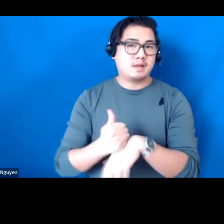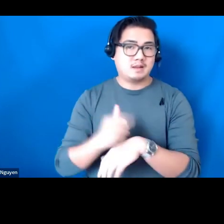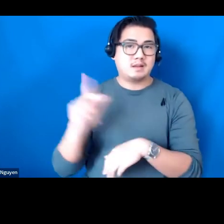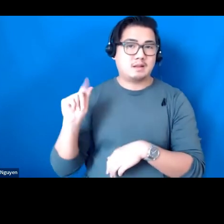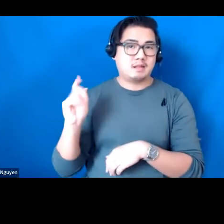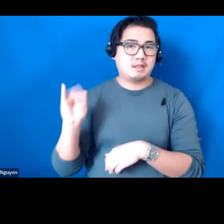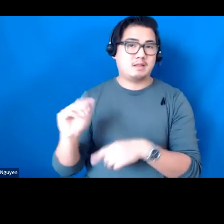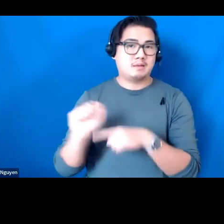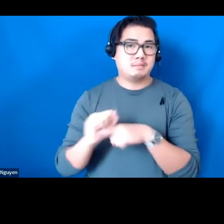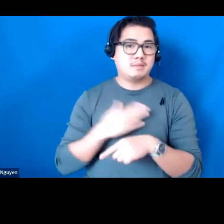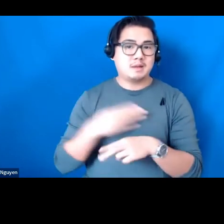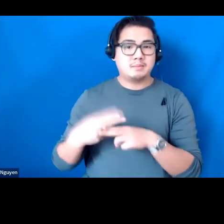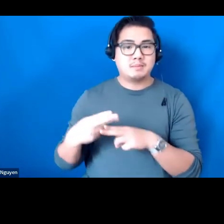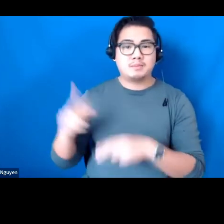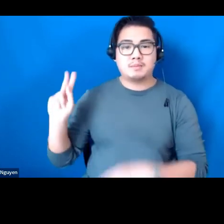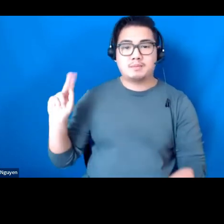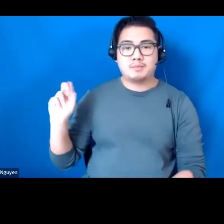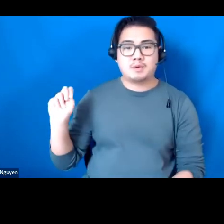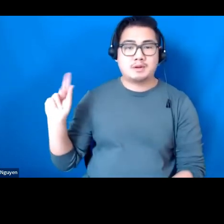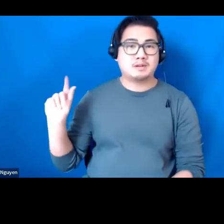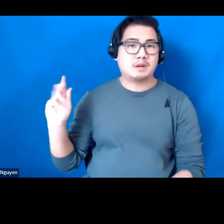My name is Kristin Kane, and I will get us started today.